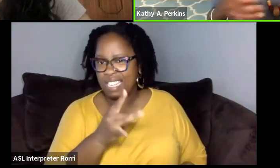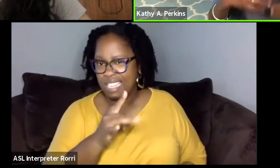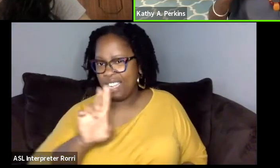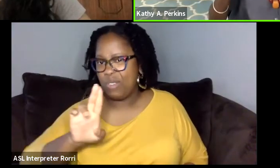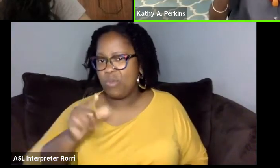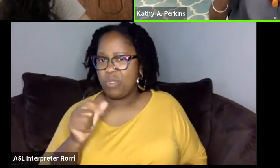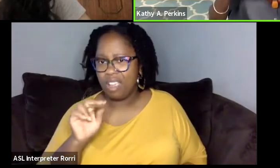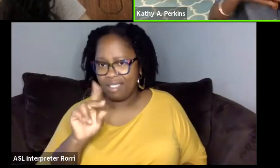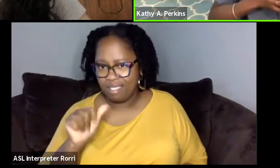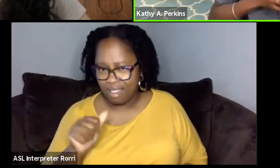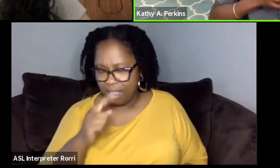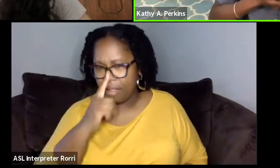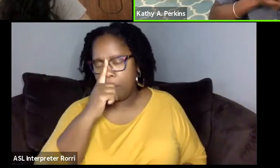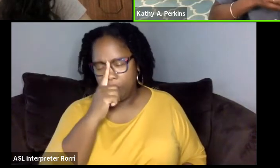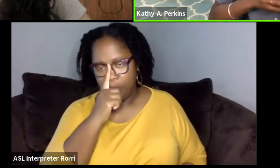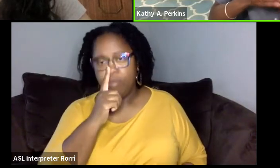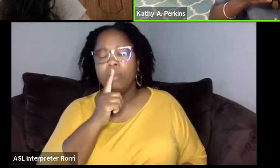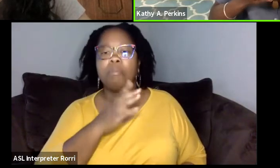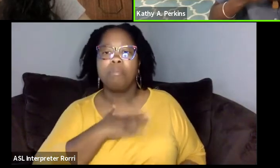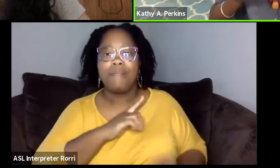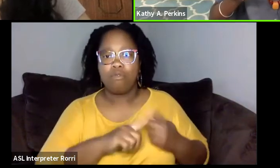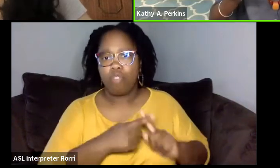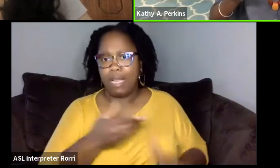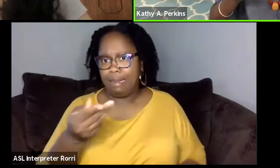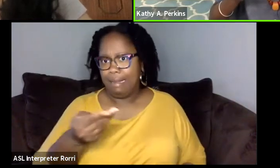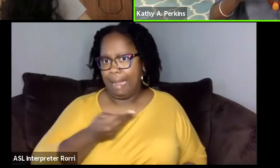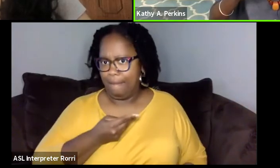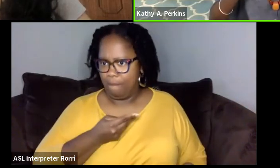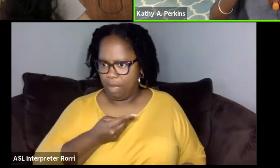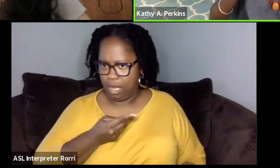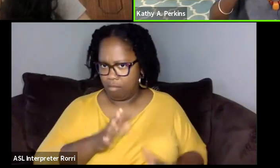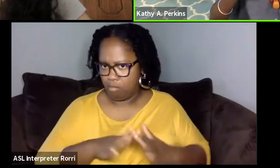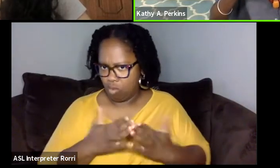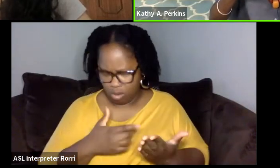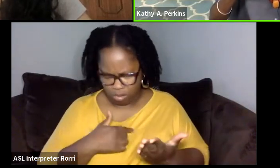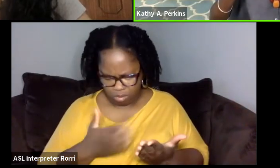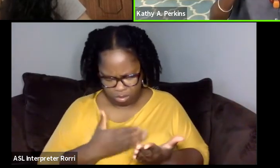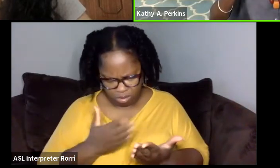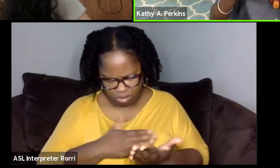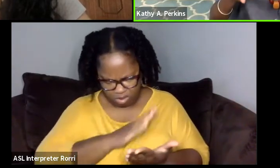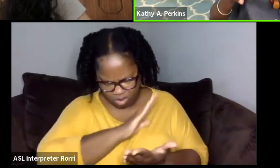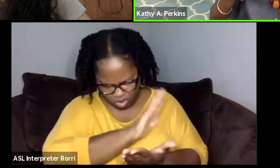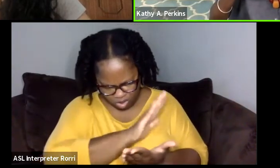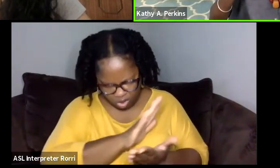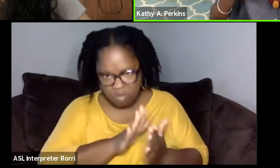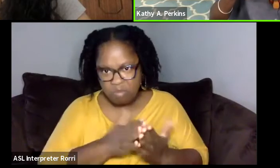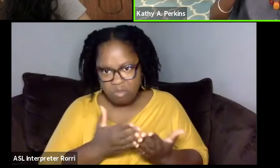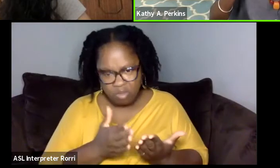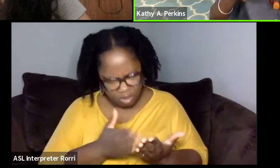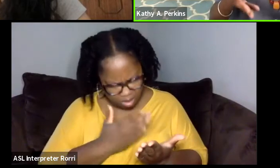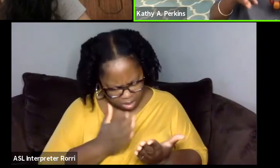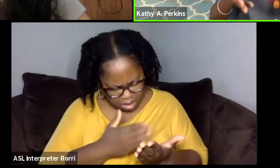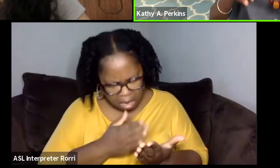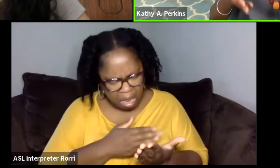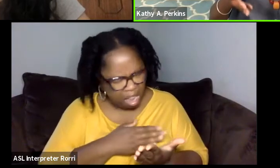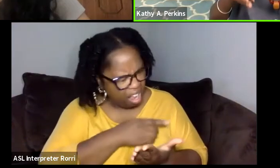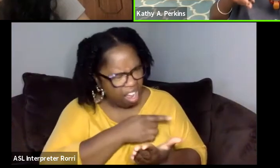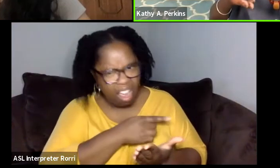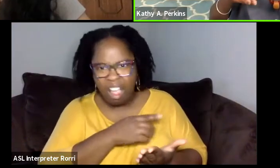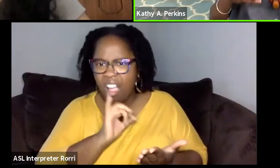of mine gave me a copy of her book and I just read her story and it's like, they should be staged. This should really be staged.